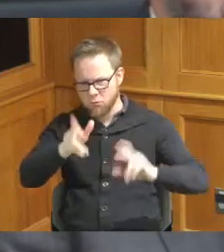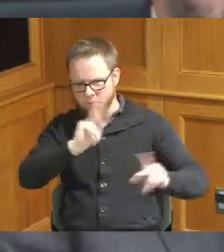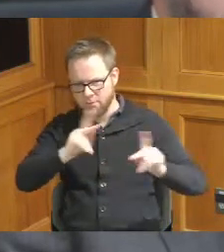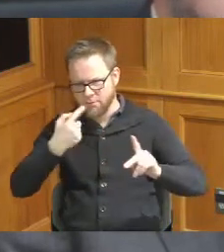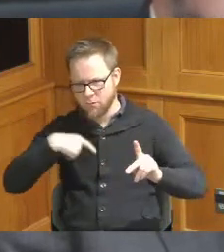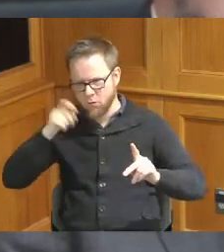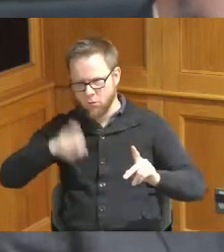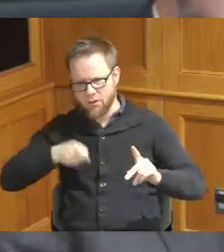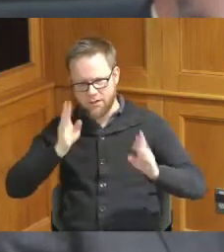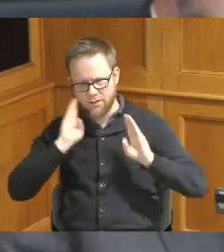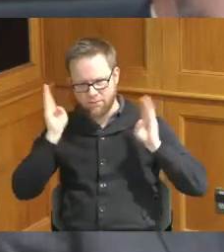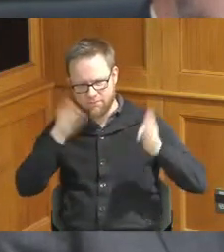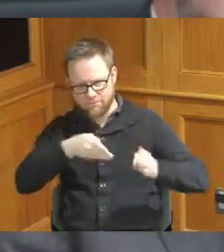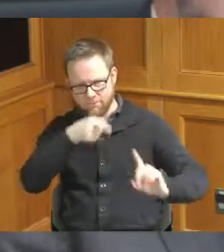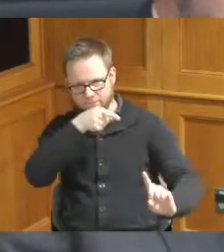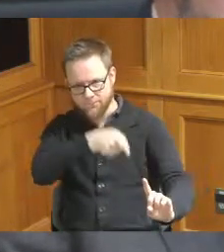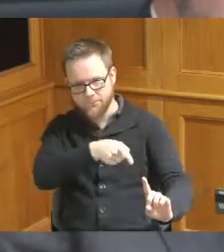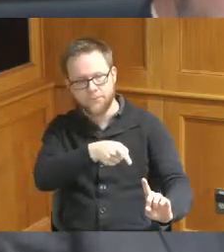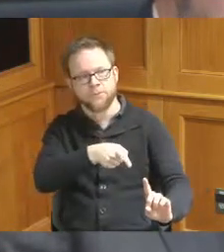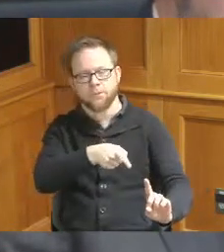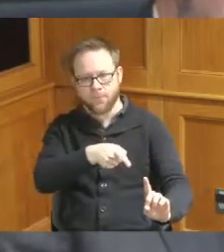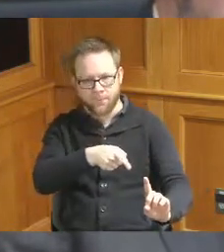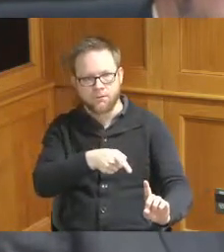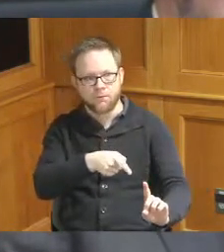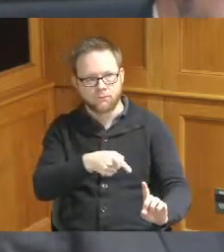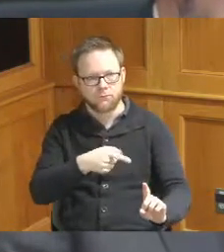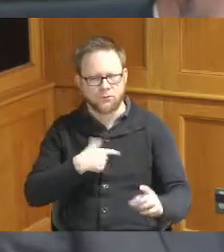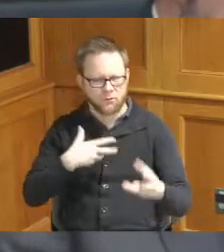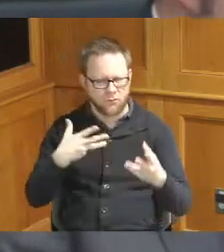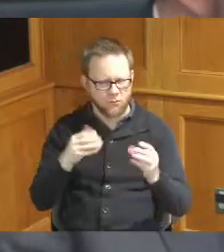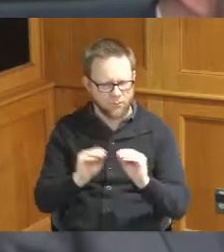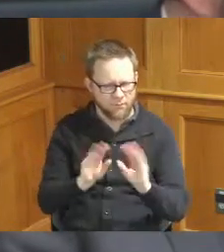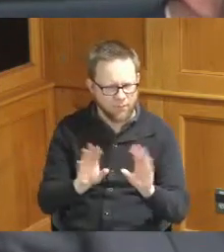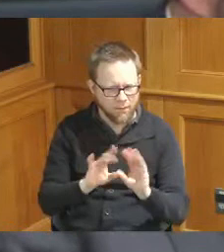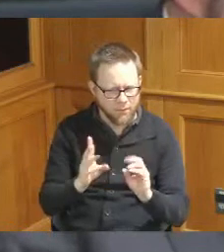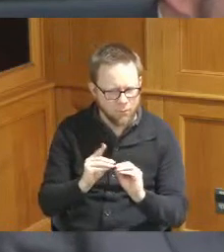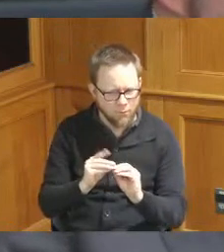through these funds and I just I don't want to get clarity one more time on that just to make